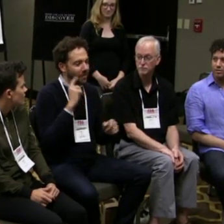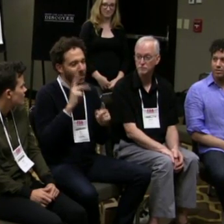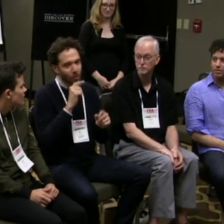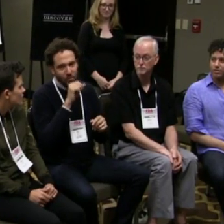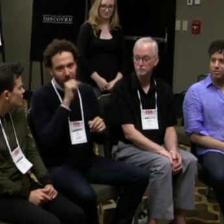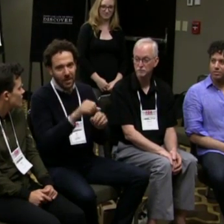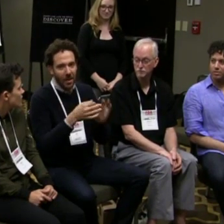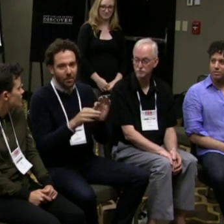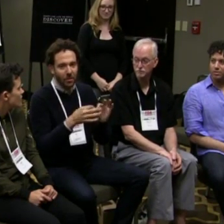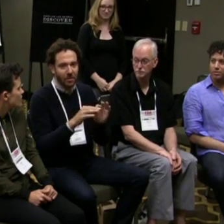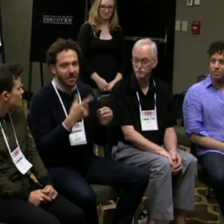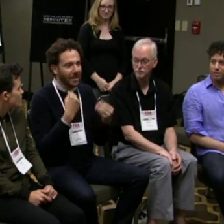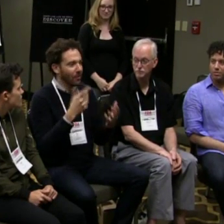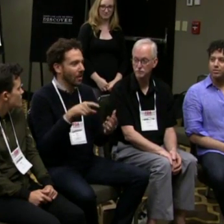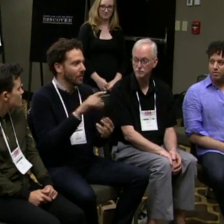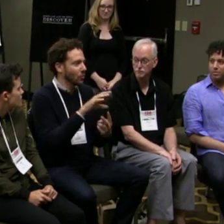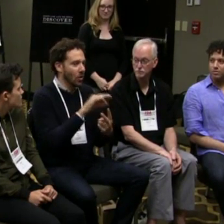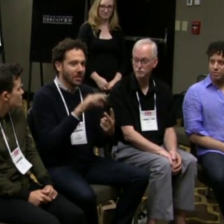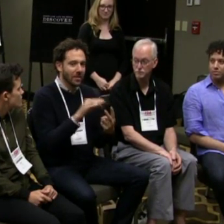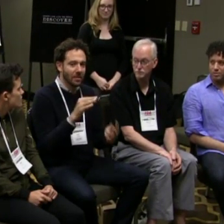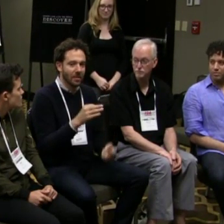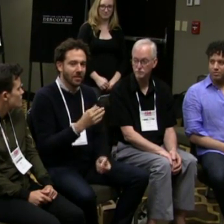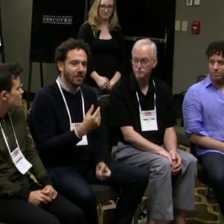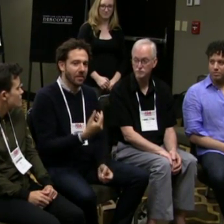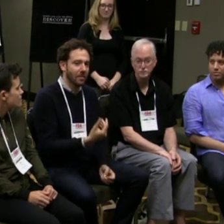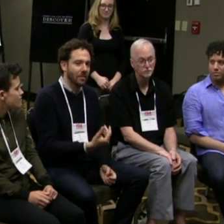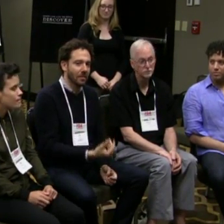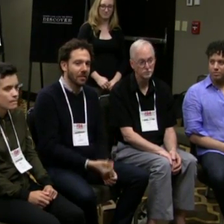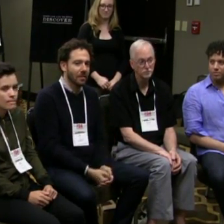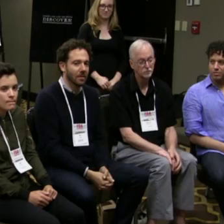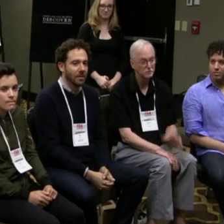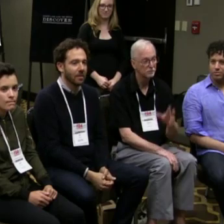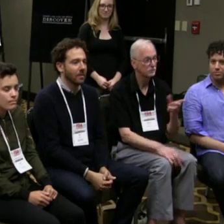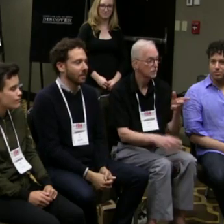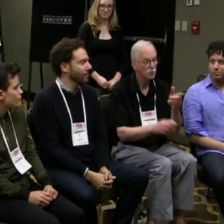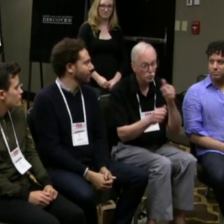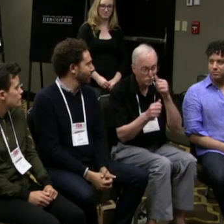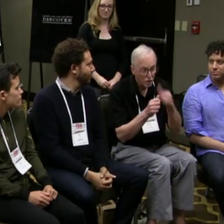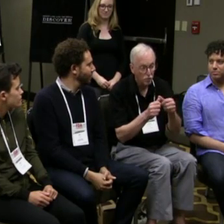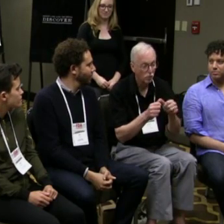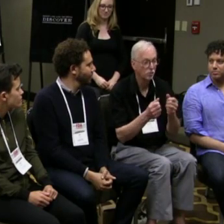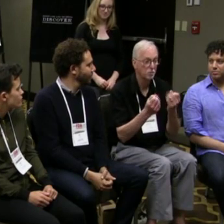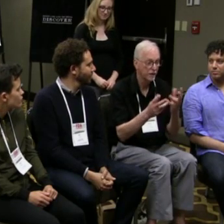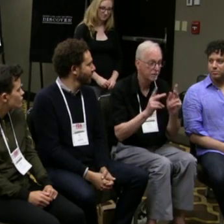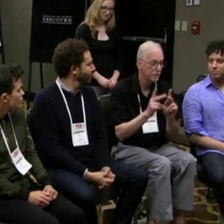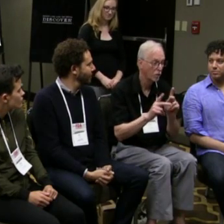There are deaf people who love sign language and deaf people who love captions. So it's good to have a choice.